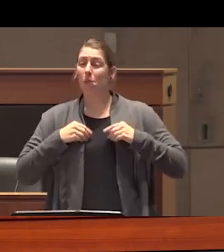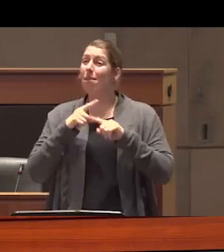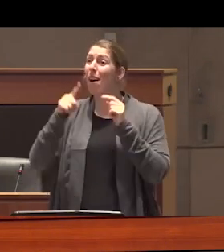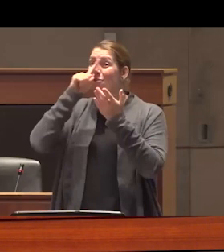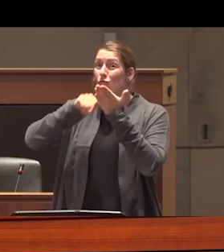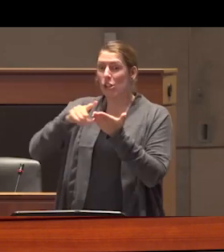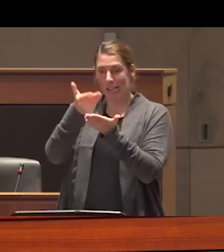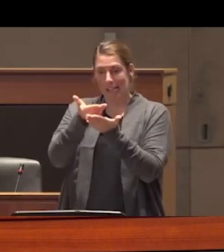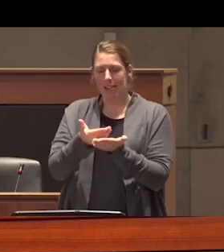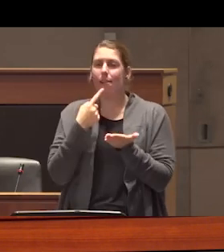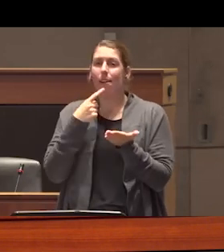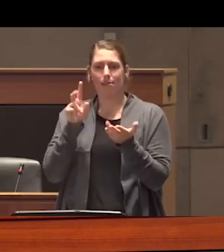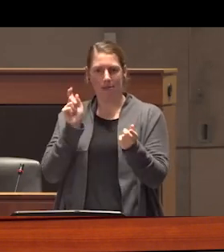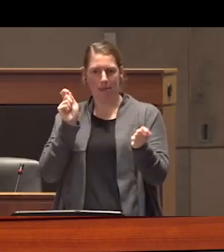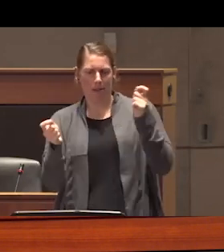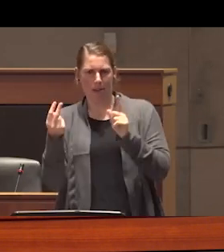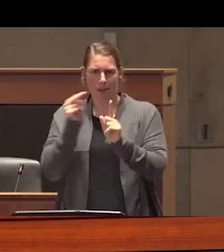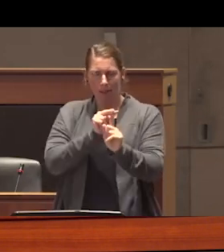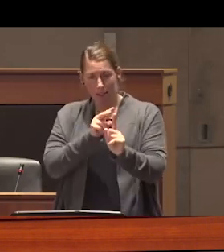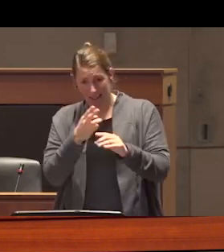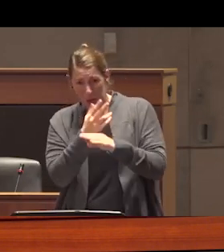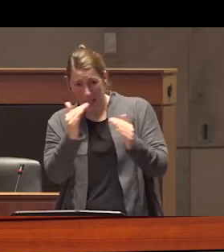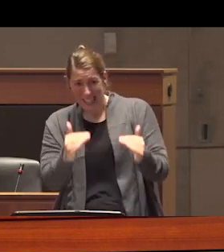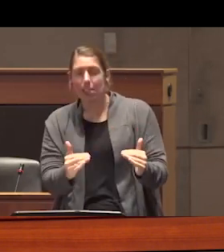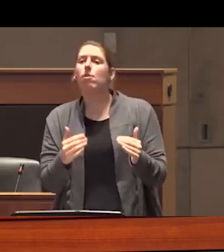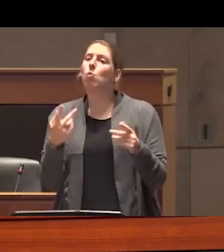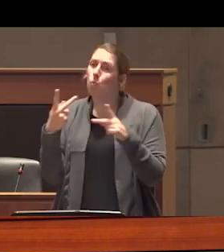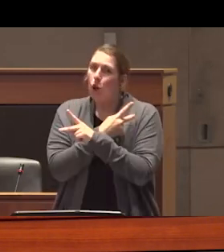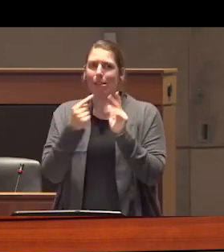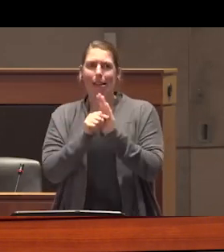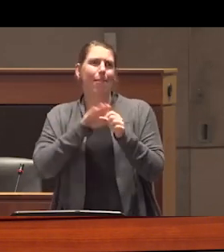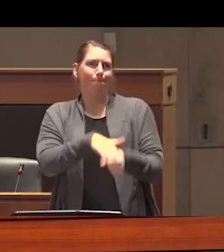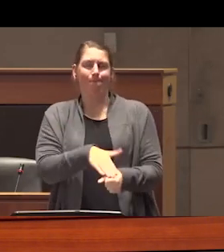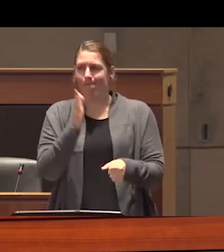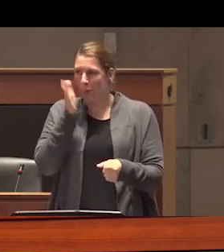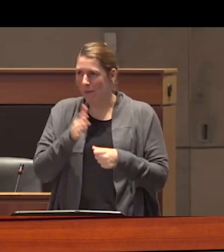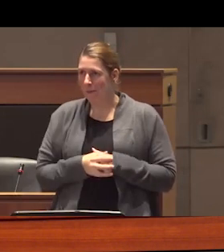proven that this understanding of drug use in users actually increases stigma several system